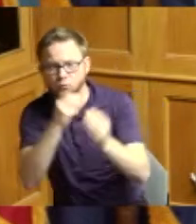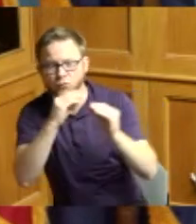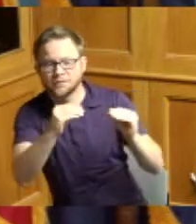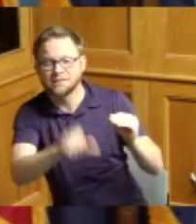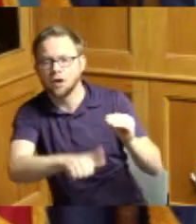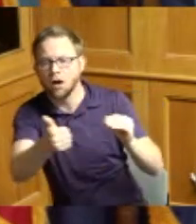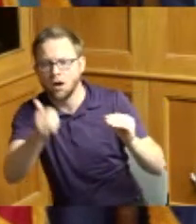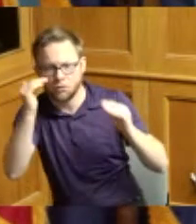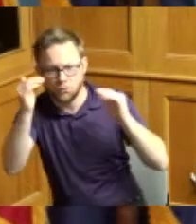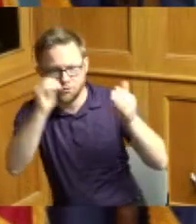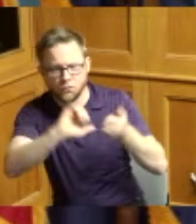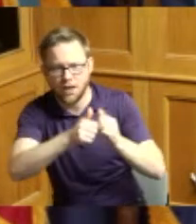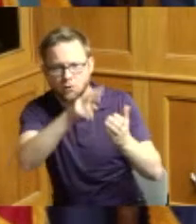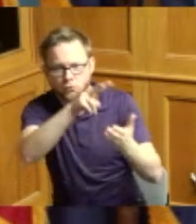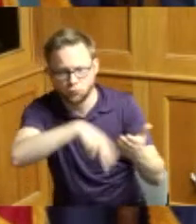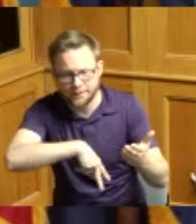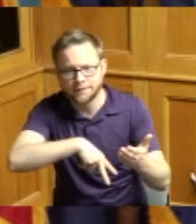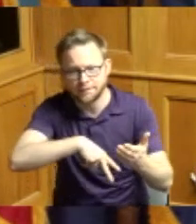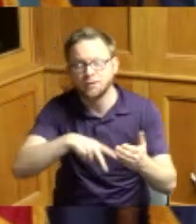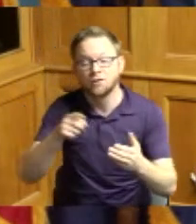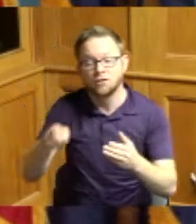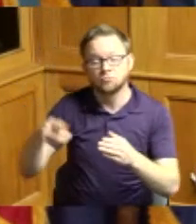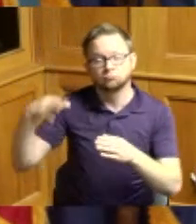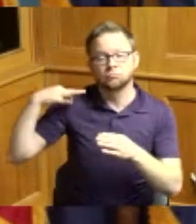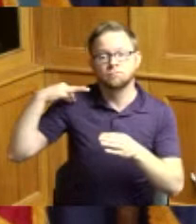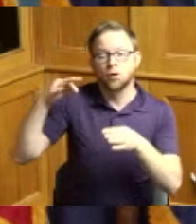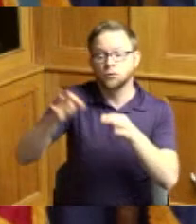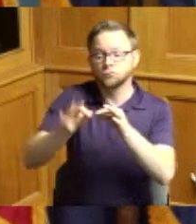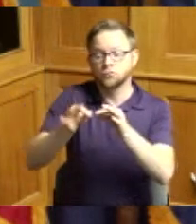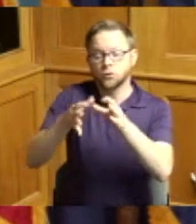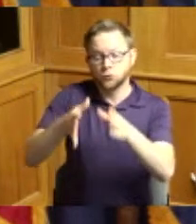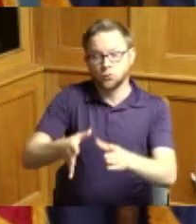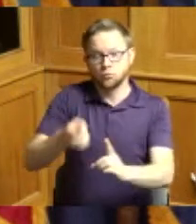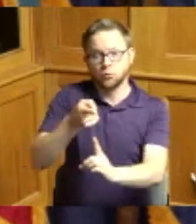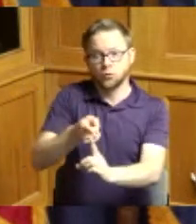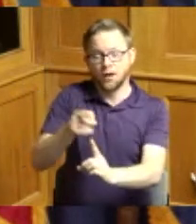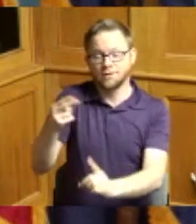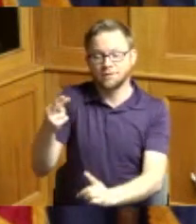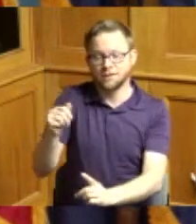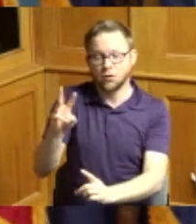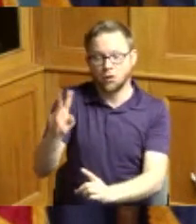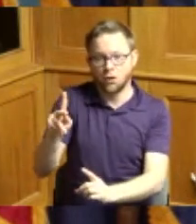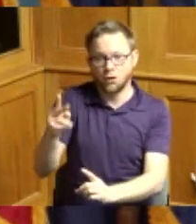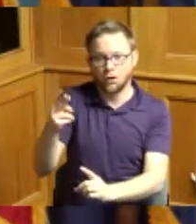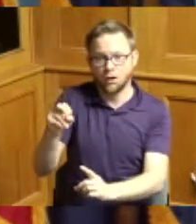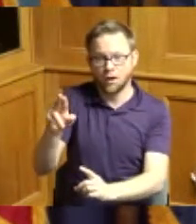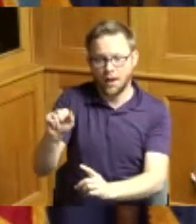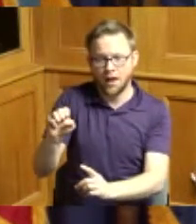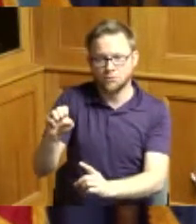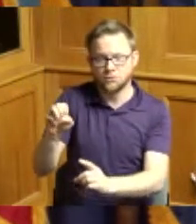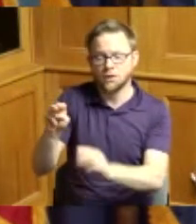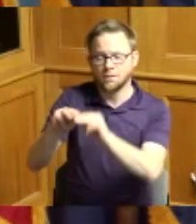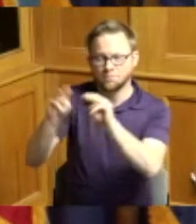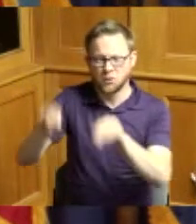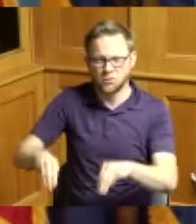she volunteered as an interpreter at the Hawk House museum on Dayton Street in the west